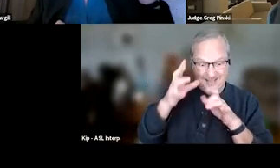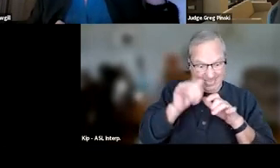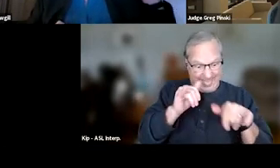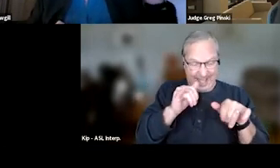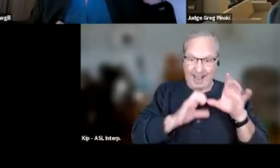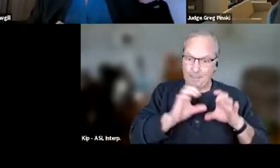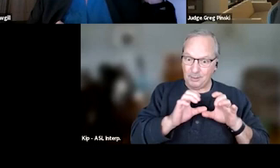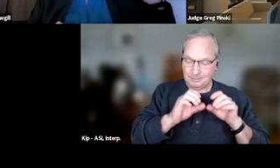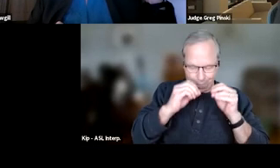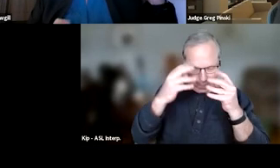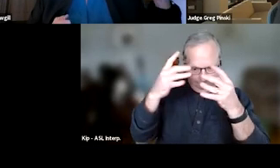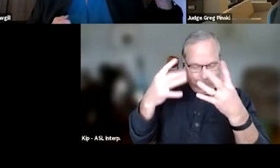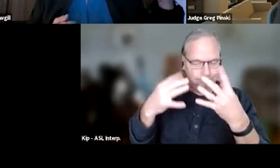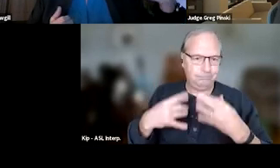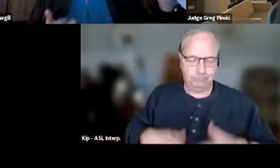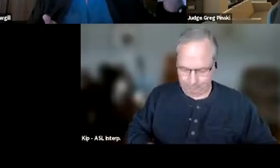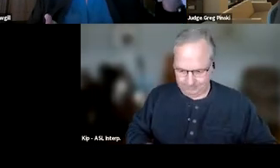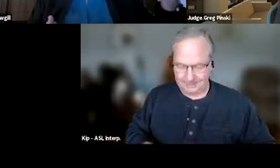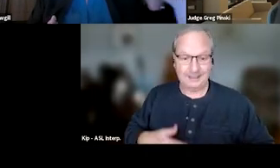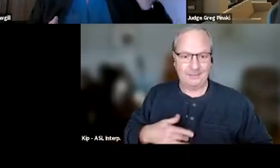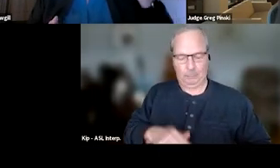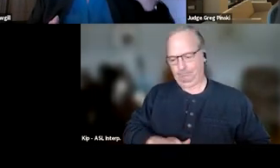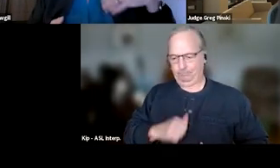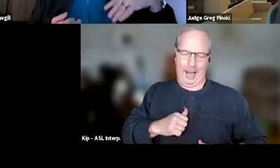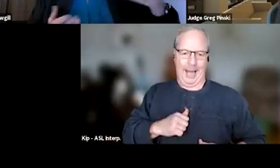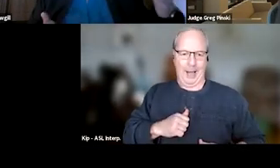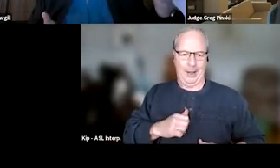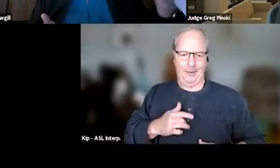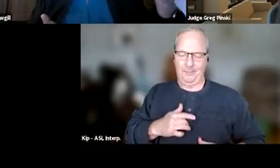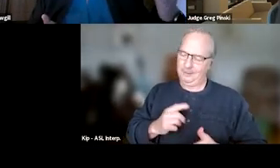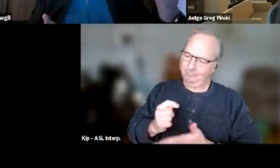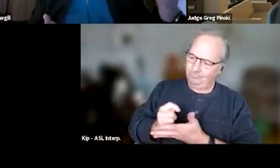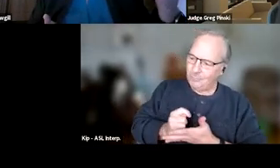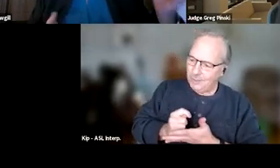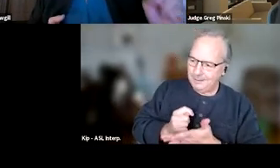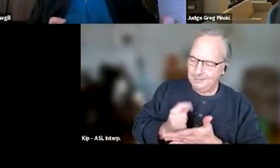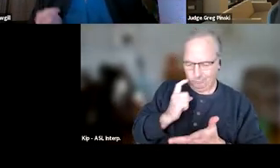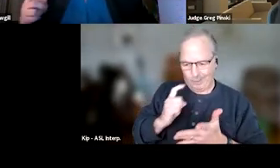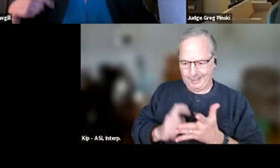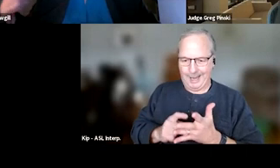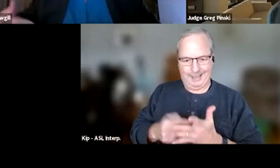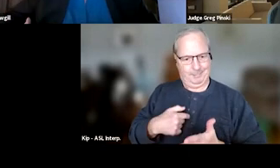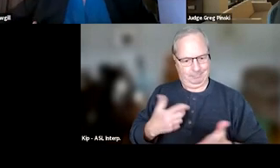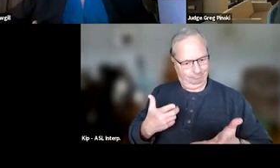We want them to fill that pleasure of being proud and being treated, you know, giving recognition. And that's what's gonna cause them